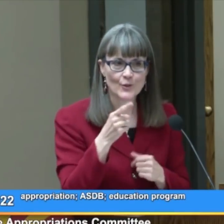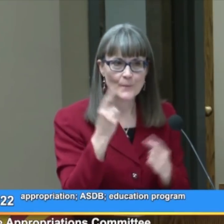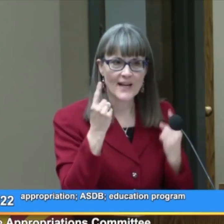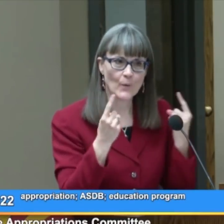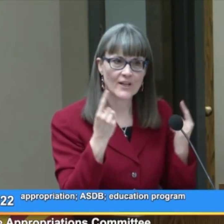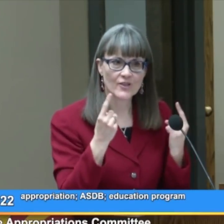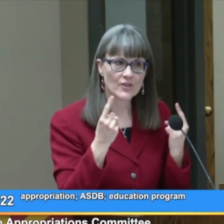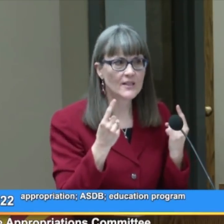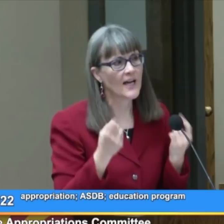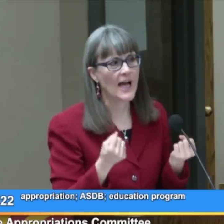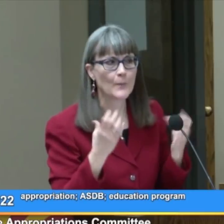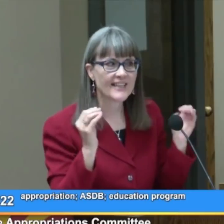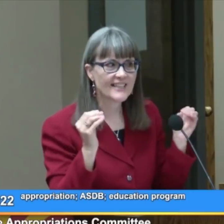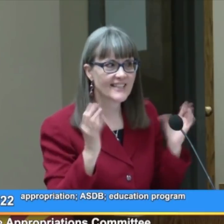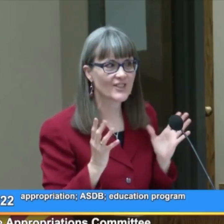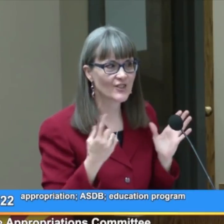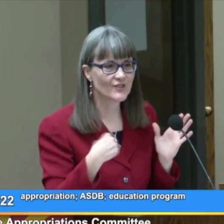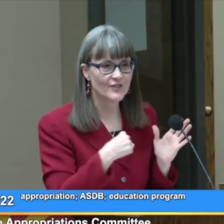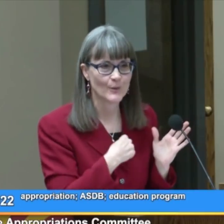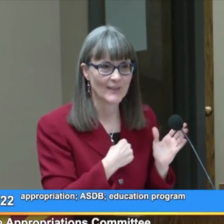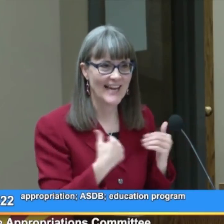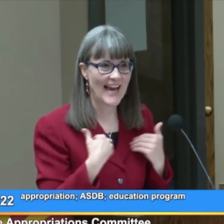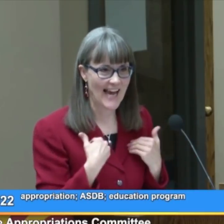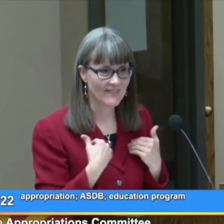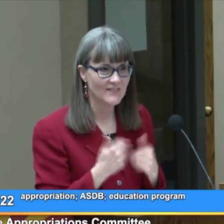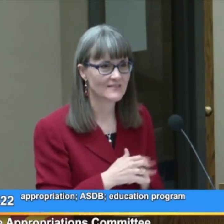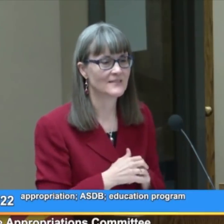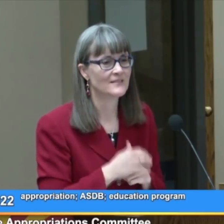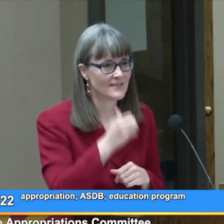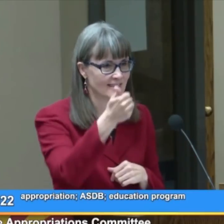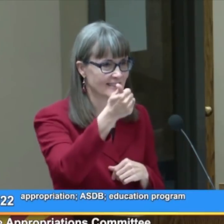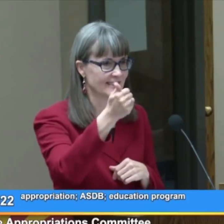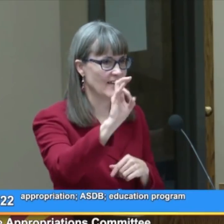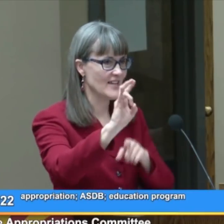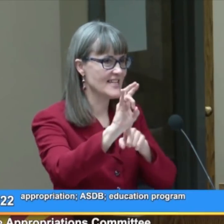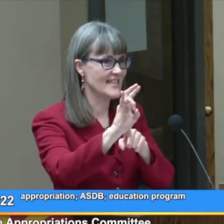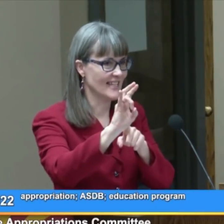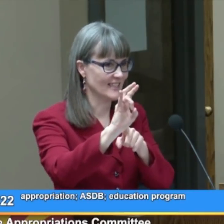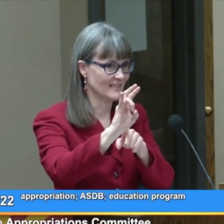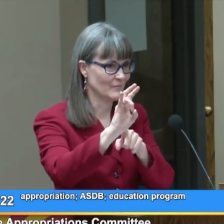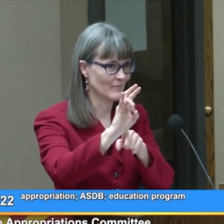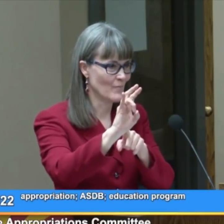You may wonder how many teachers do we have, 17.